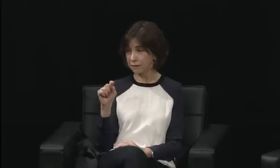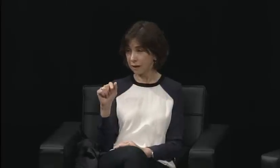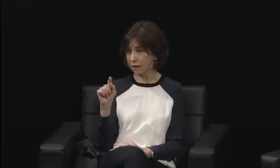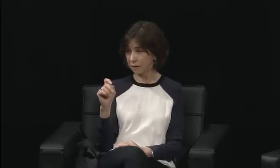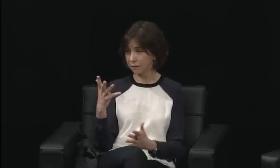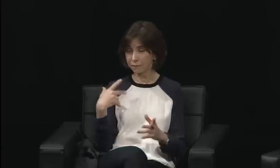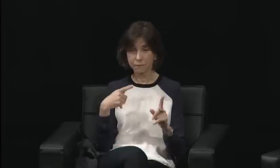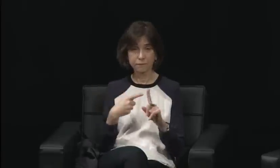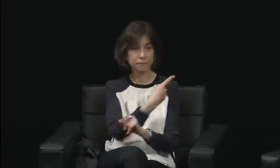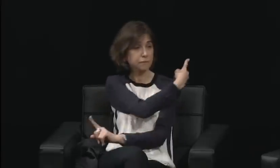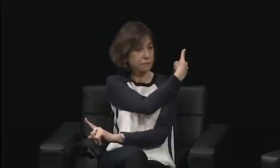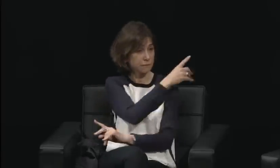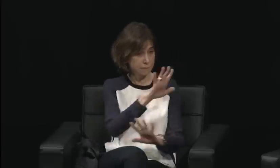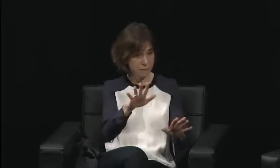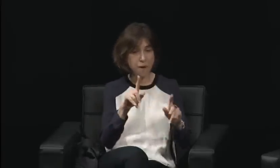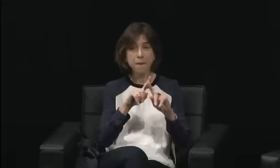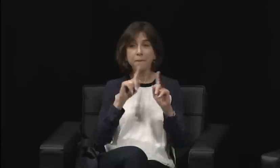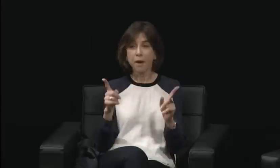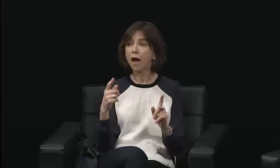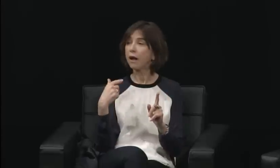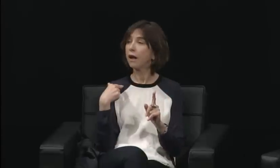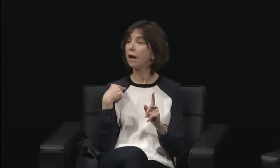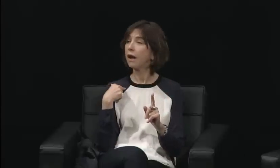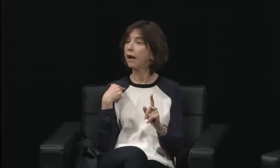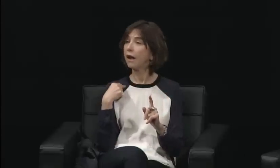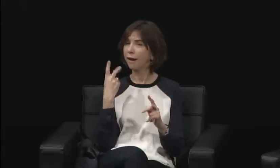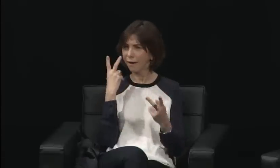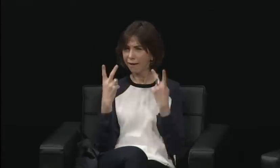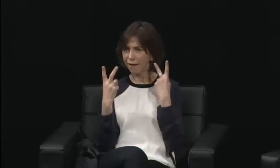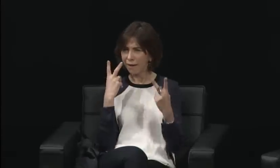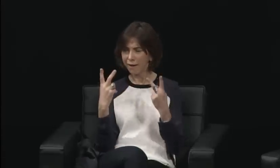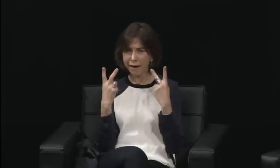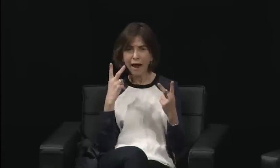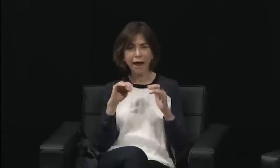Women don't have that foundational experience